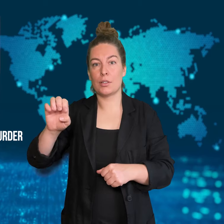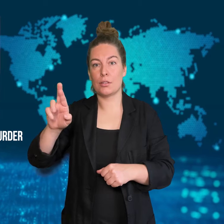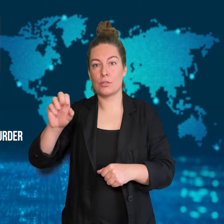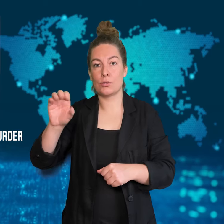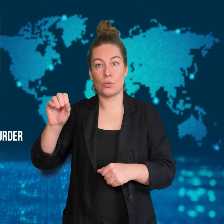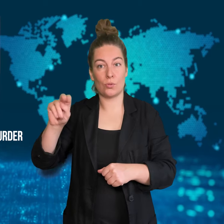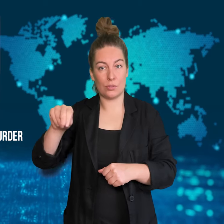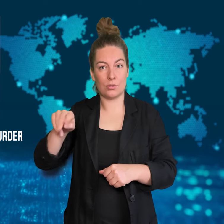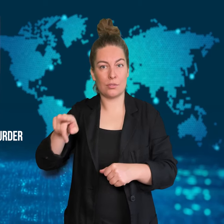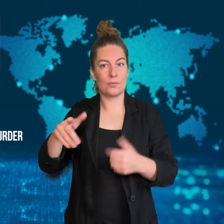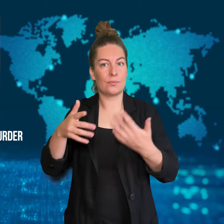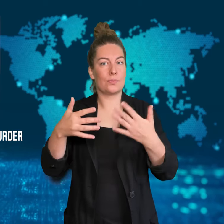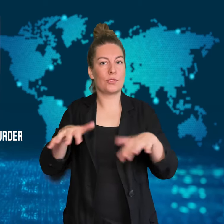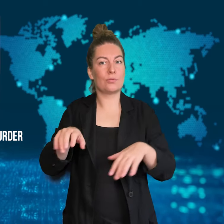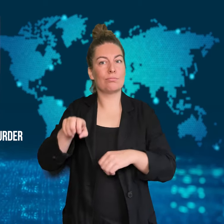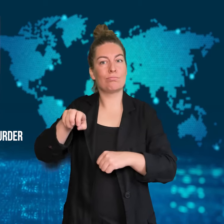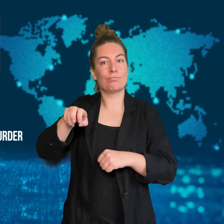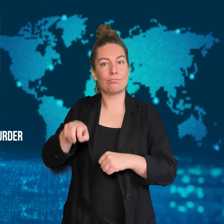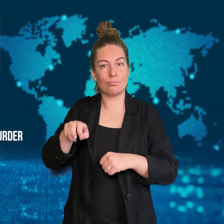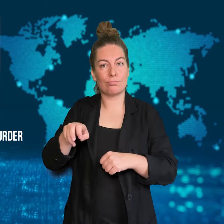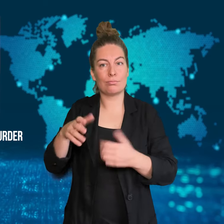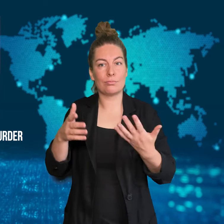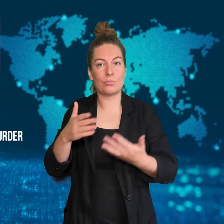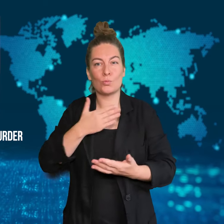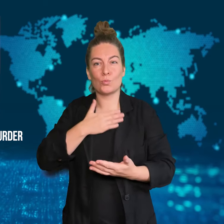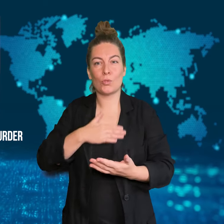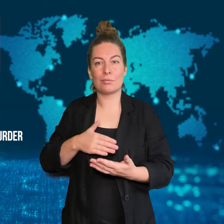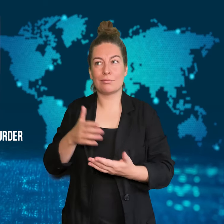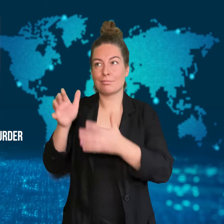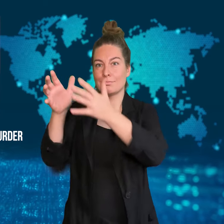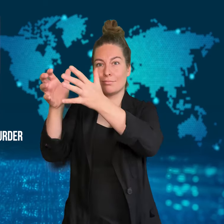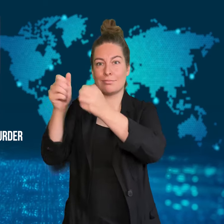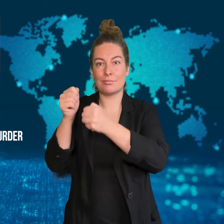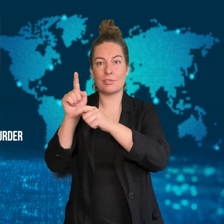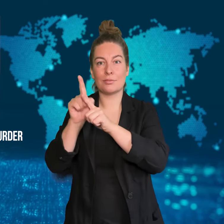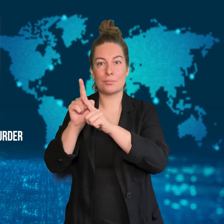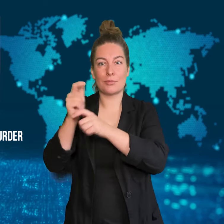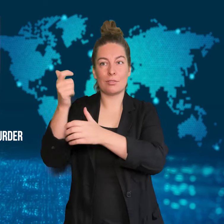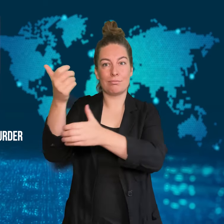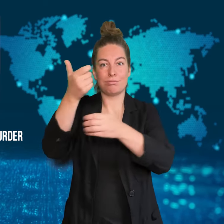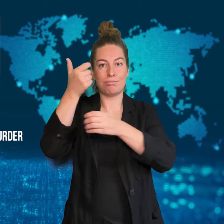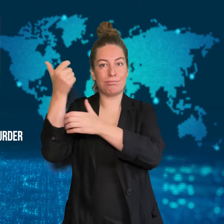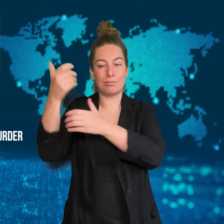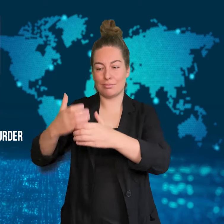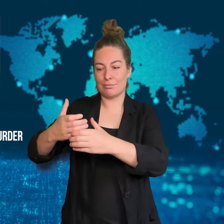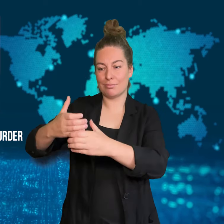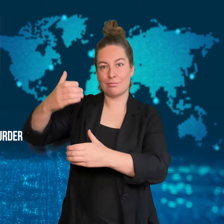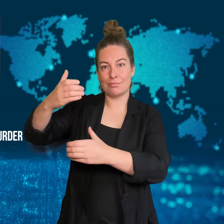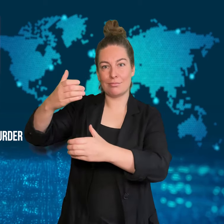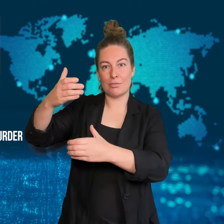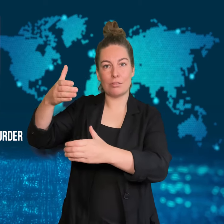in the cockpit when he pulled fire extinguisher handles.